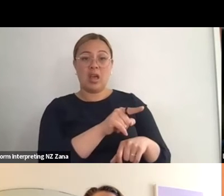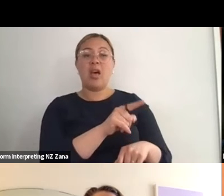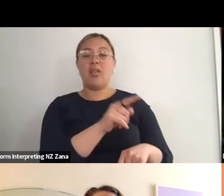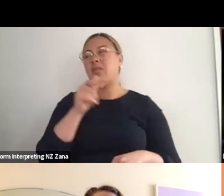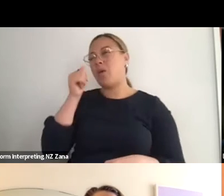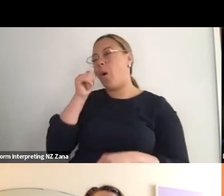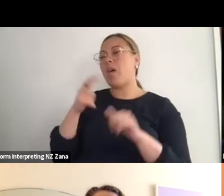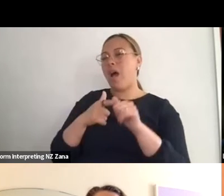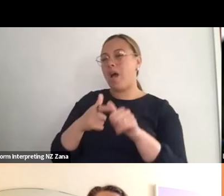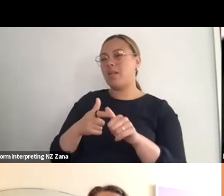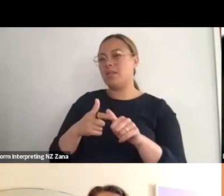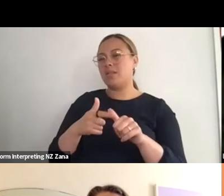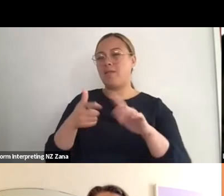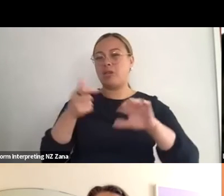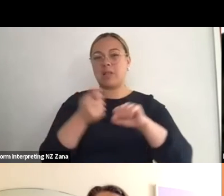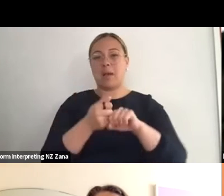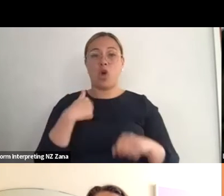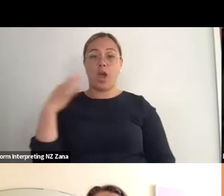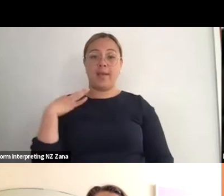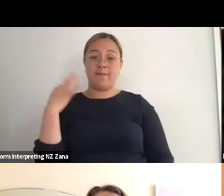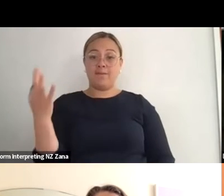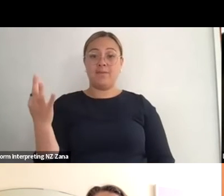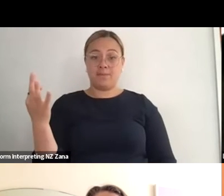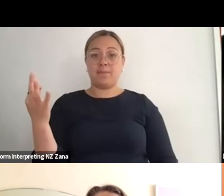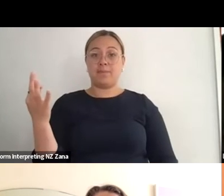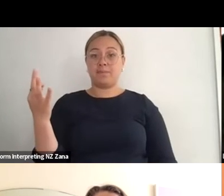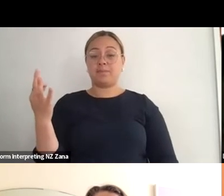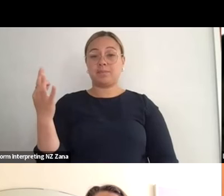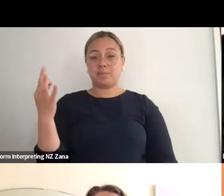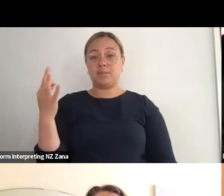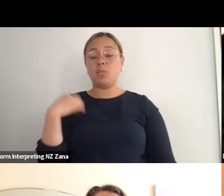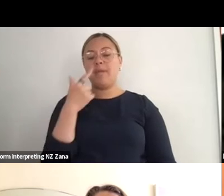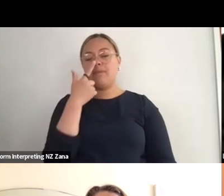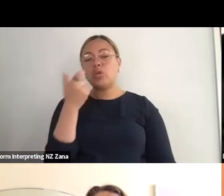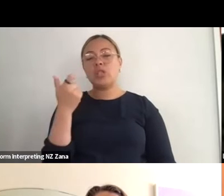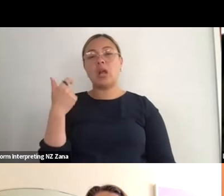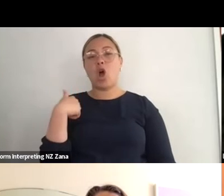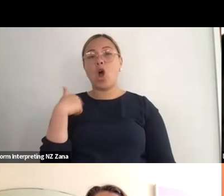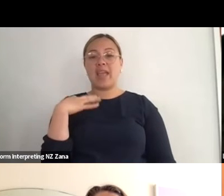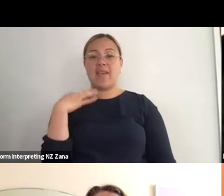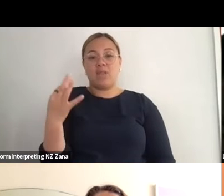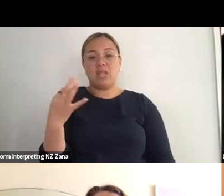invited to like people some- I'm very fortunate that I get invitations to do certain things,